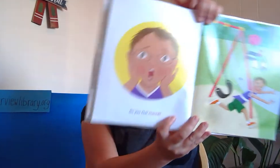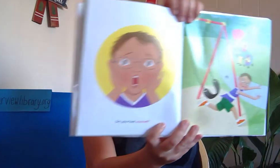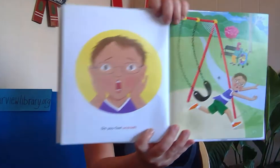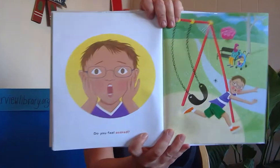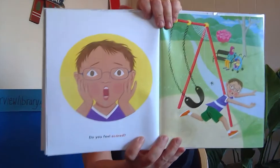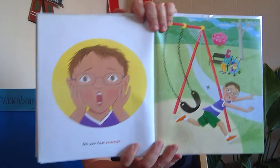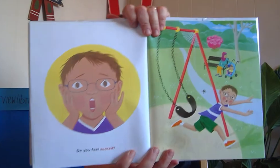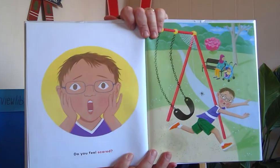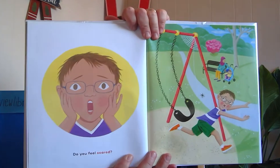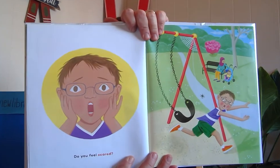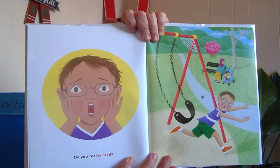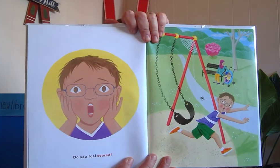you feel scared